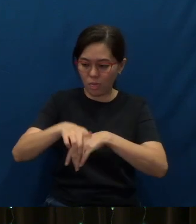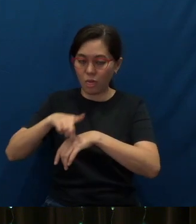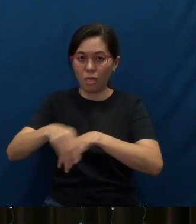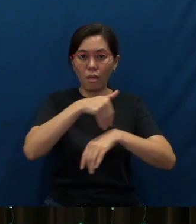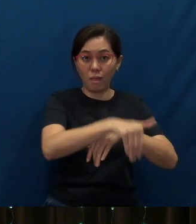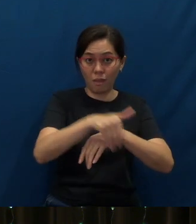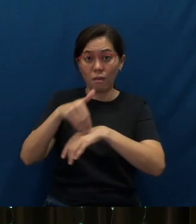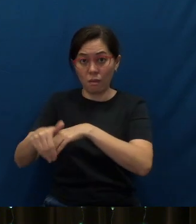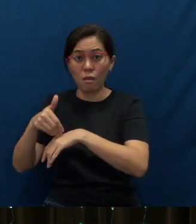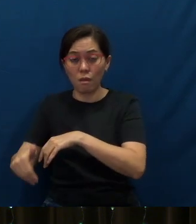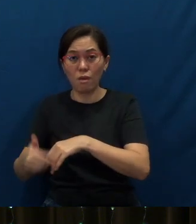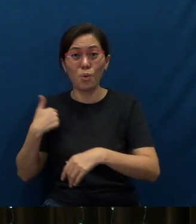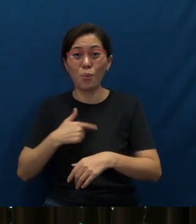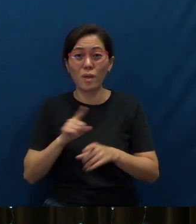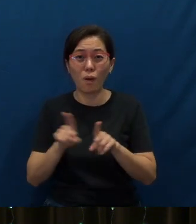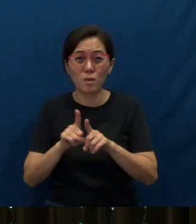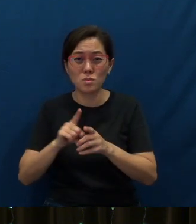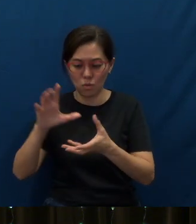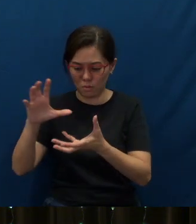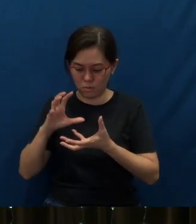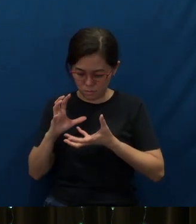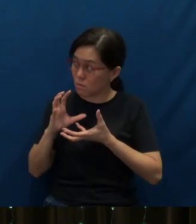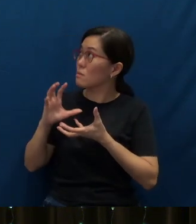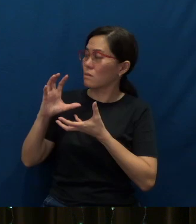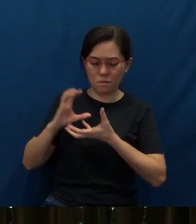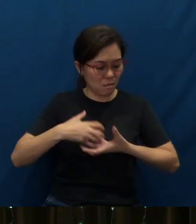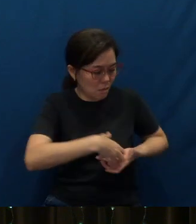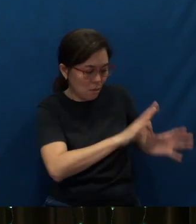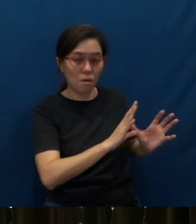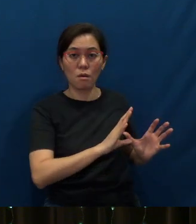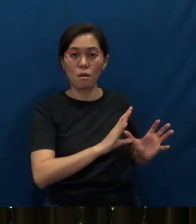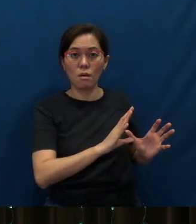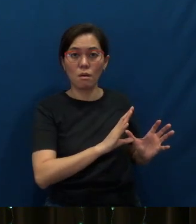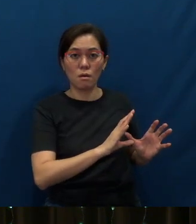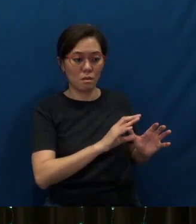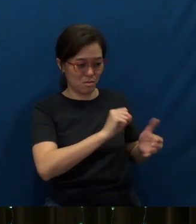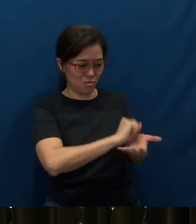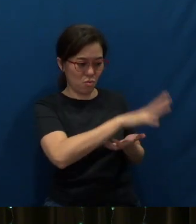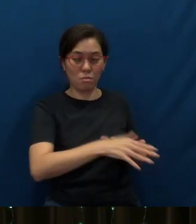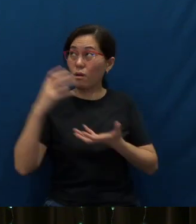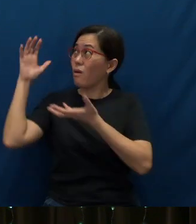Have we also thrown away this gospel message into the rubbish bins?